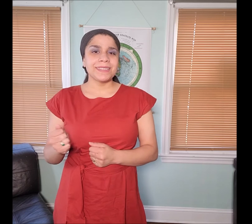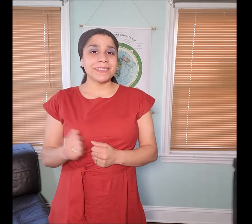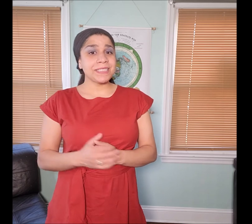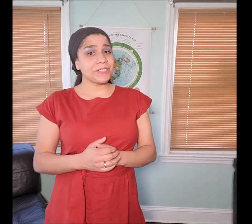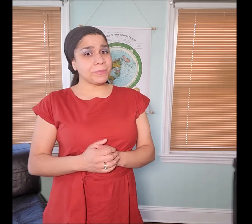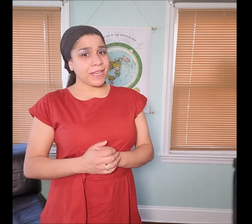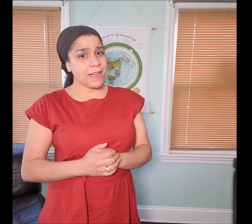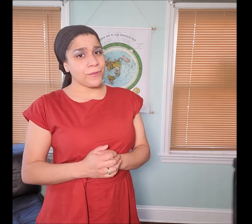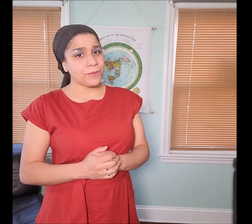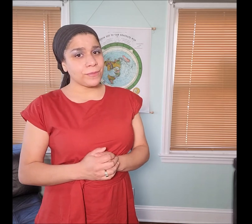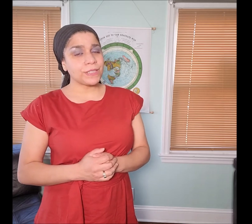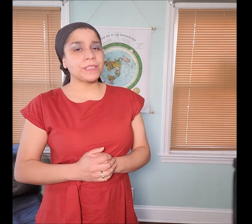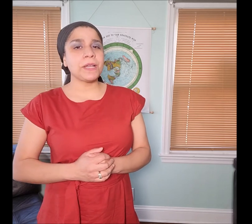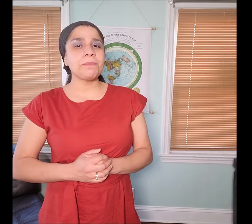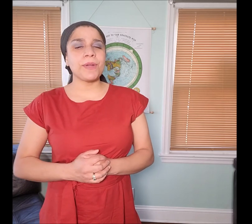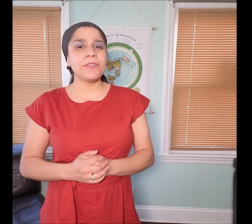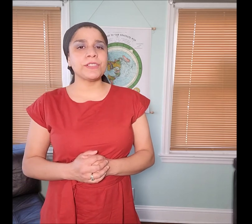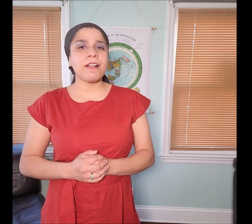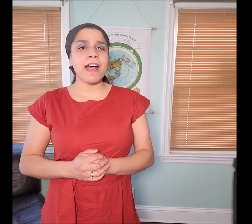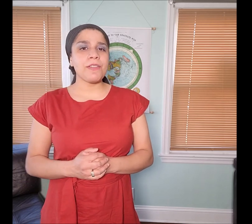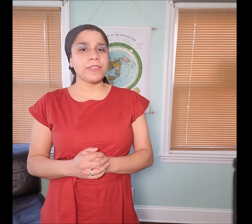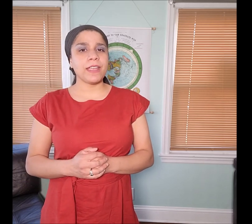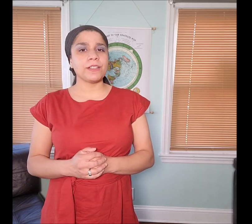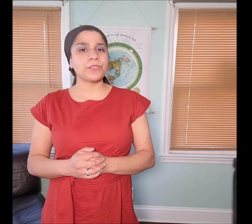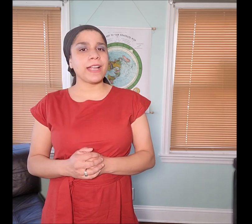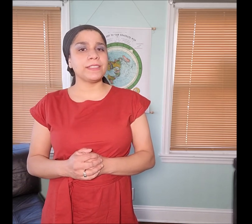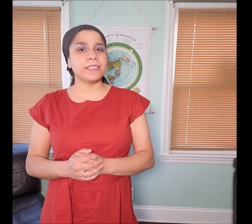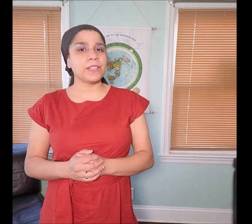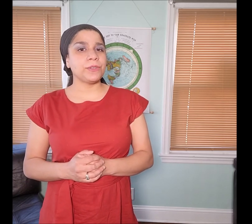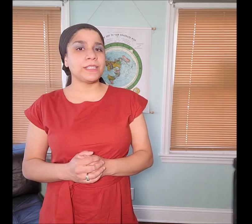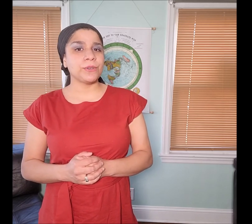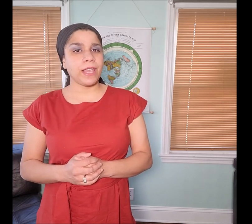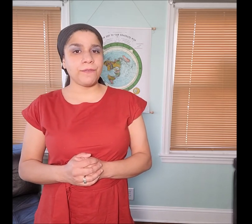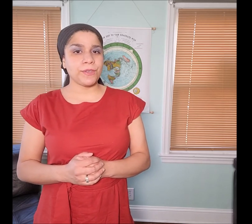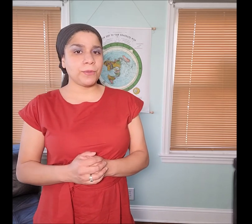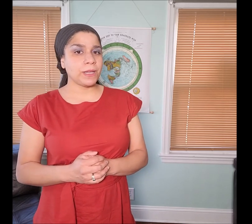Sisters be careful, some brothers are out there trying to tell you it's okay for you to be a